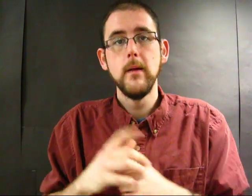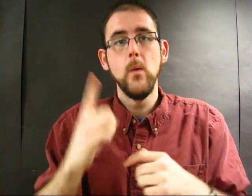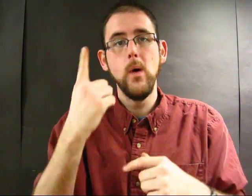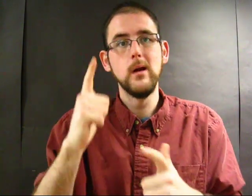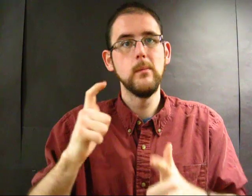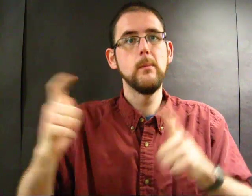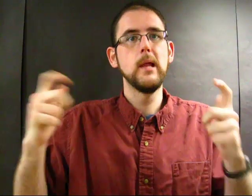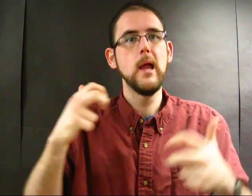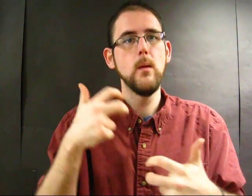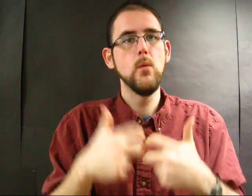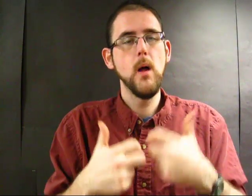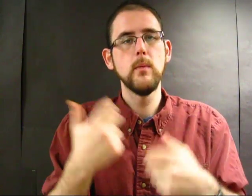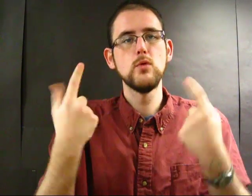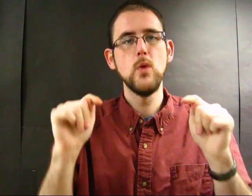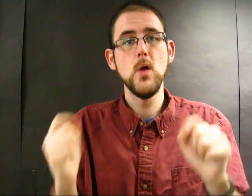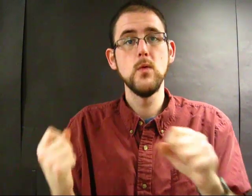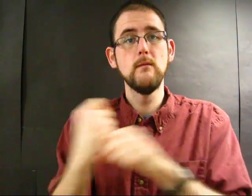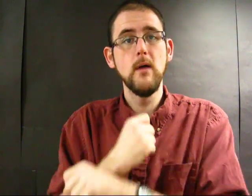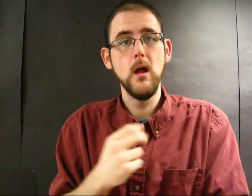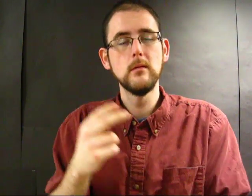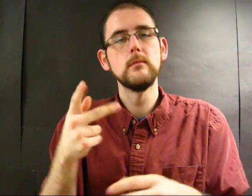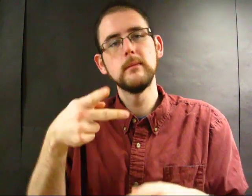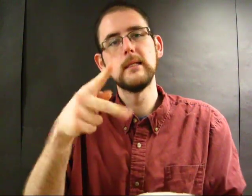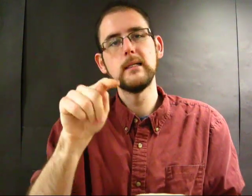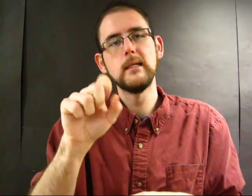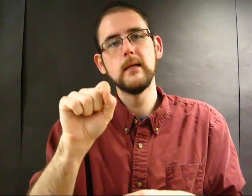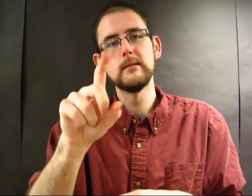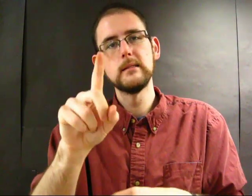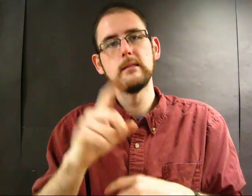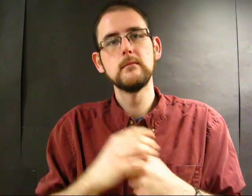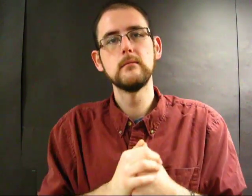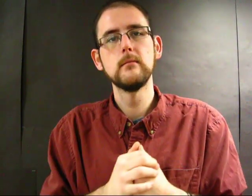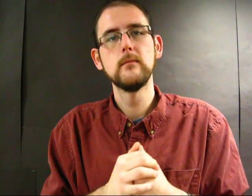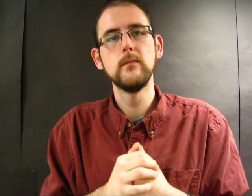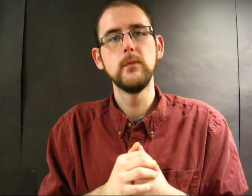One big problem they were trying to fight was PTSD -- Post-Traumatic Stress Disorder.